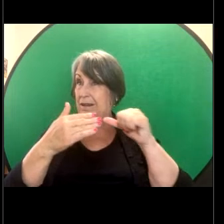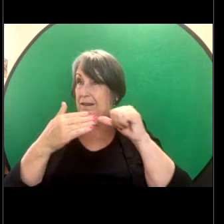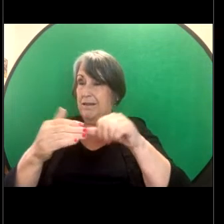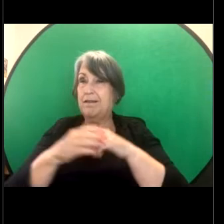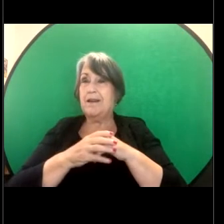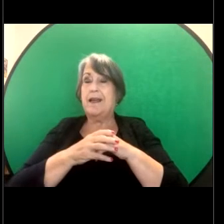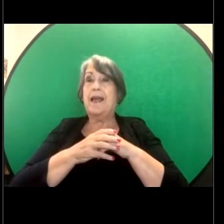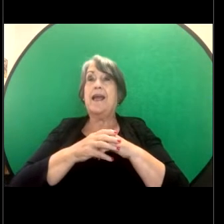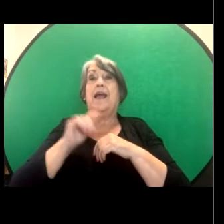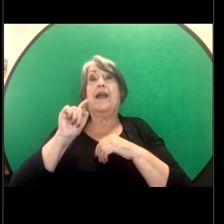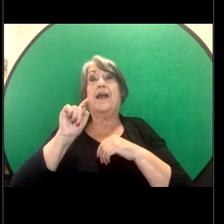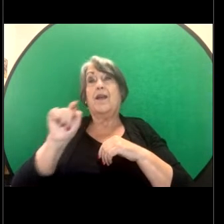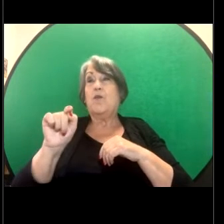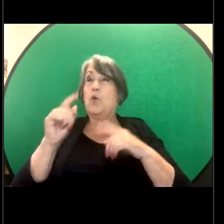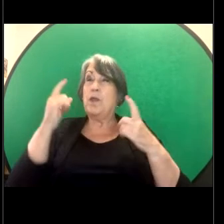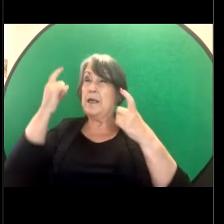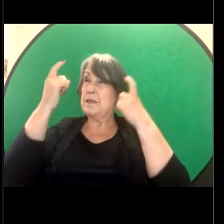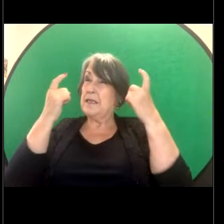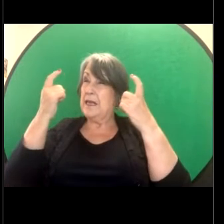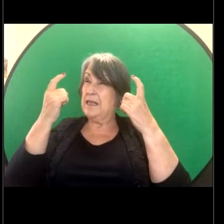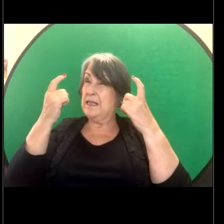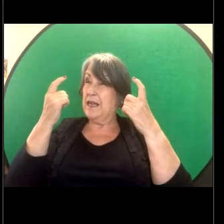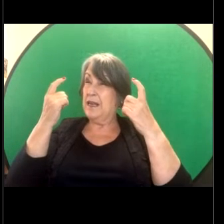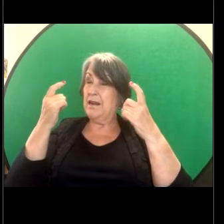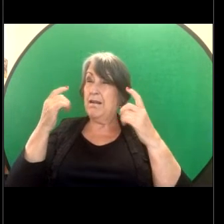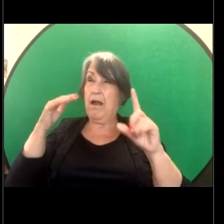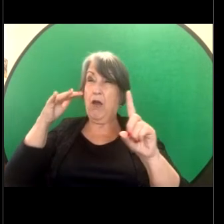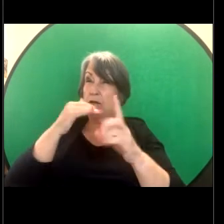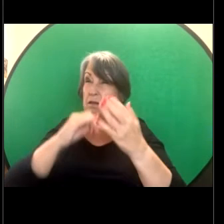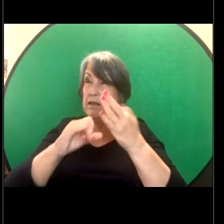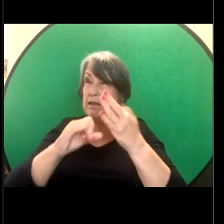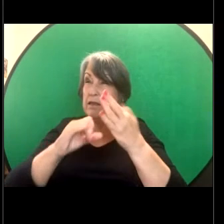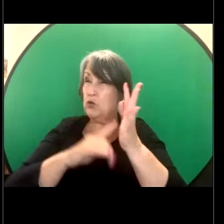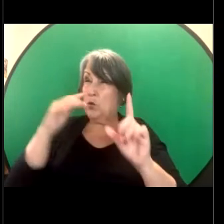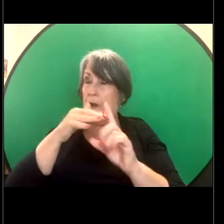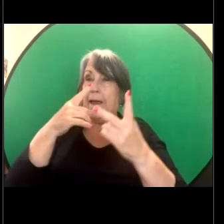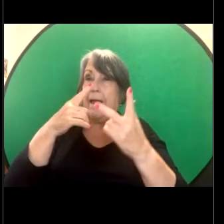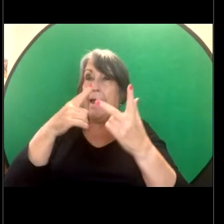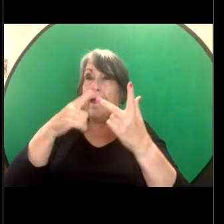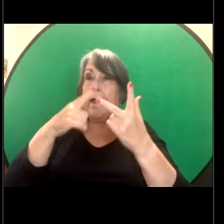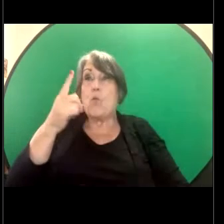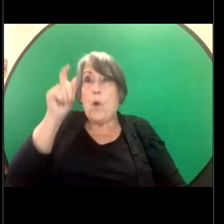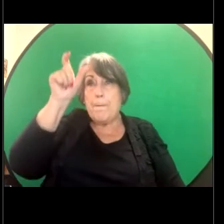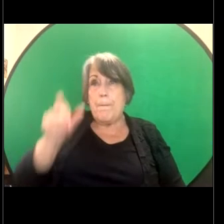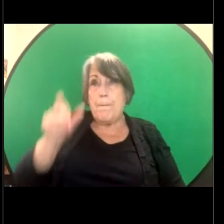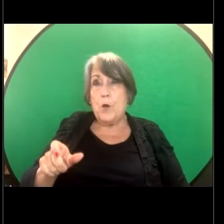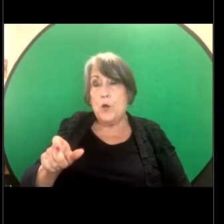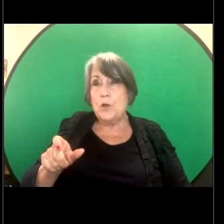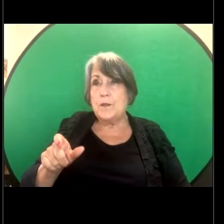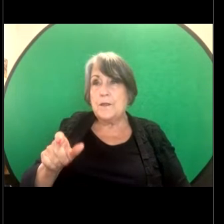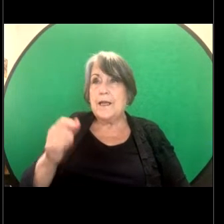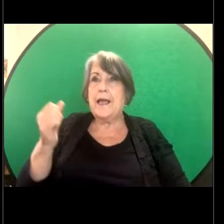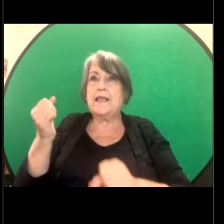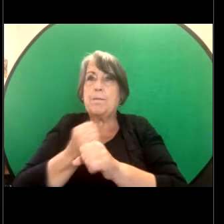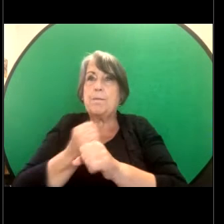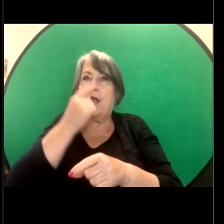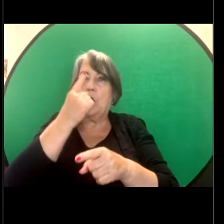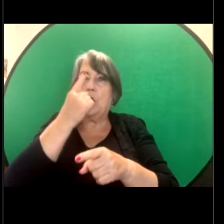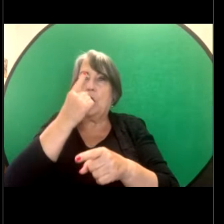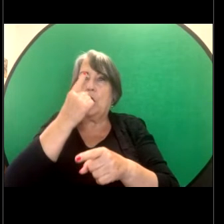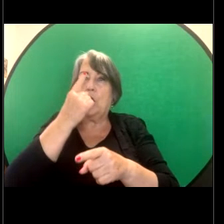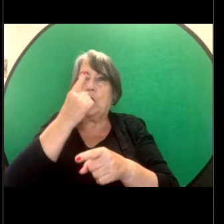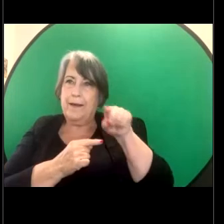be considered sexual harassment when one person is making comments about the body of another person,